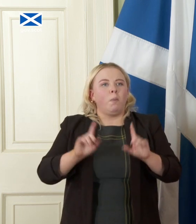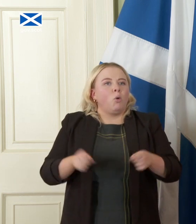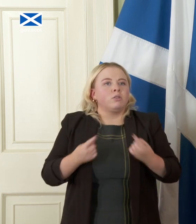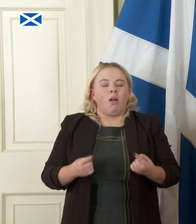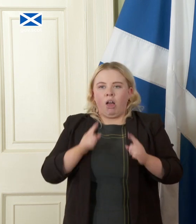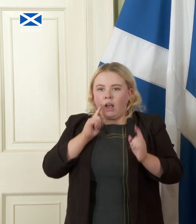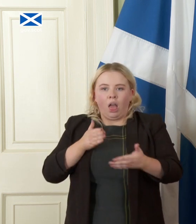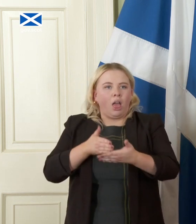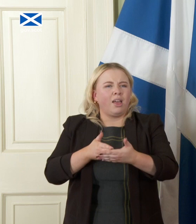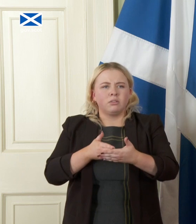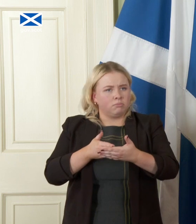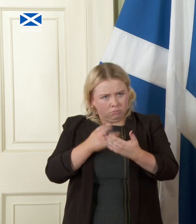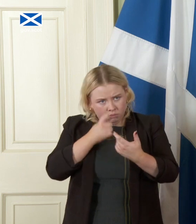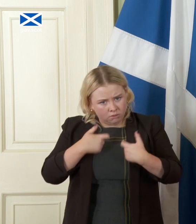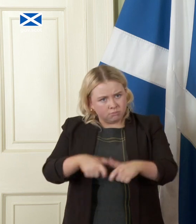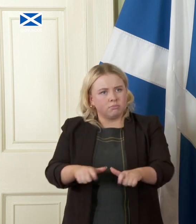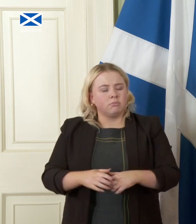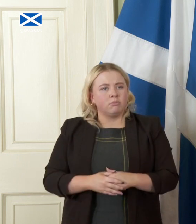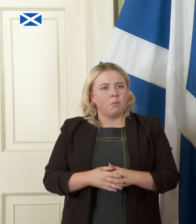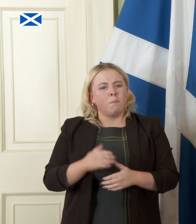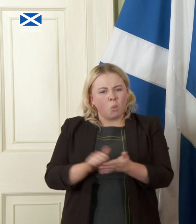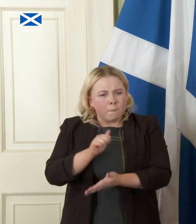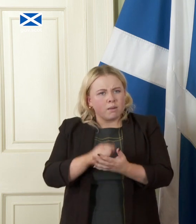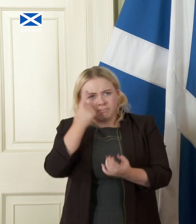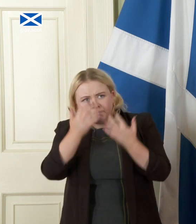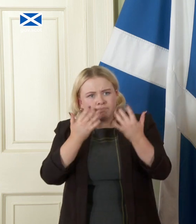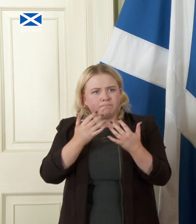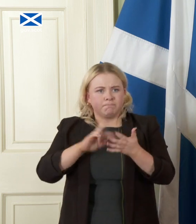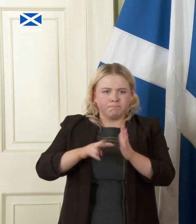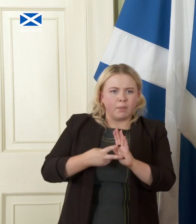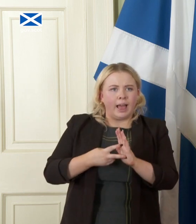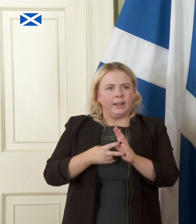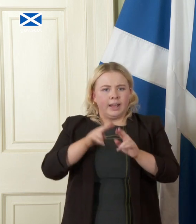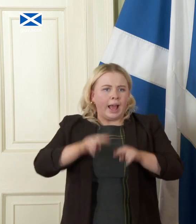we do the proper thinking analysis and planning which is what we kick off with this paper today